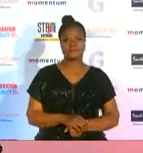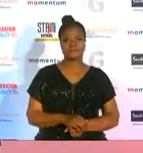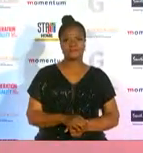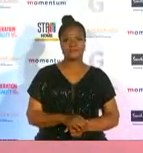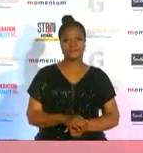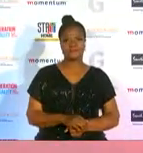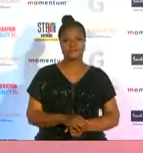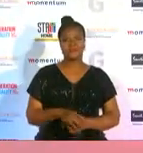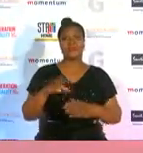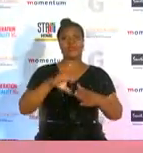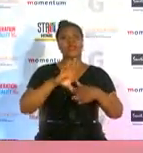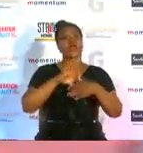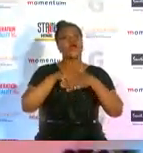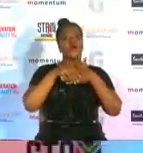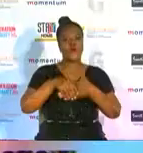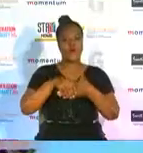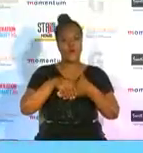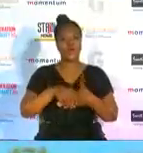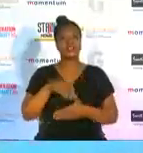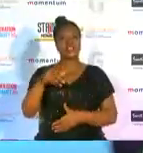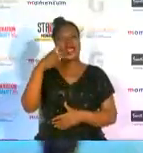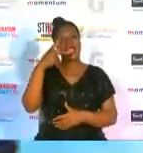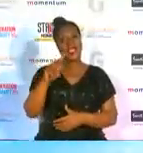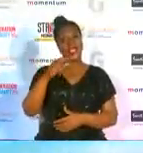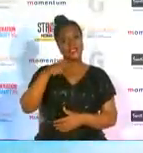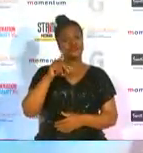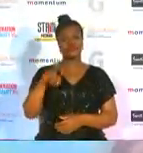congratulations i mean you are a formidable tennis player